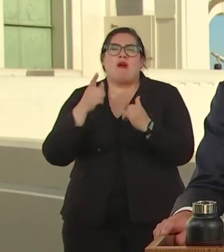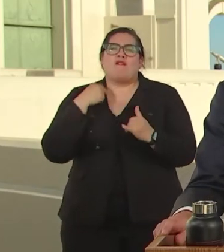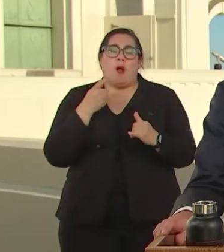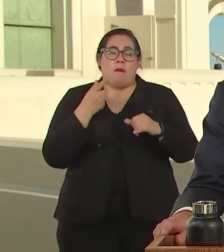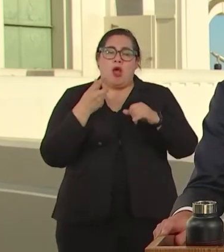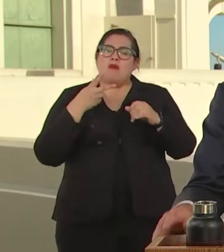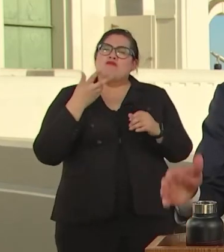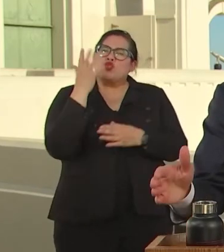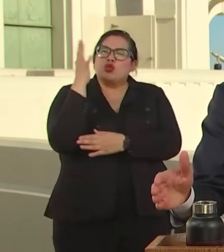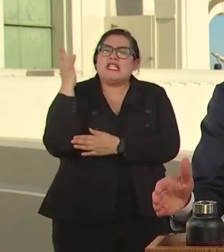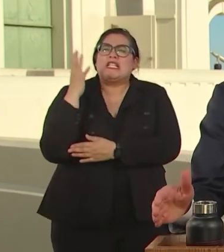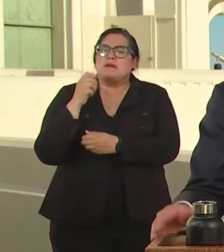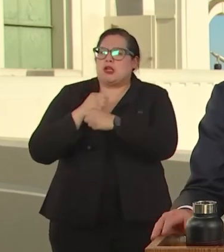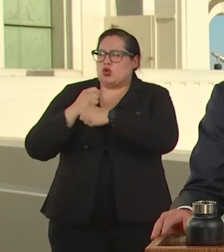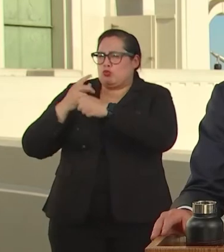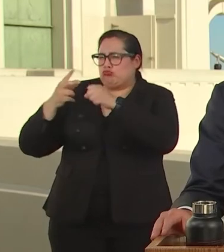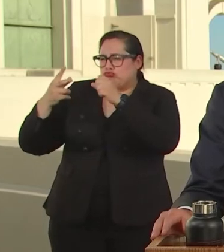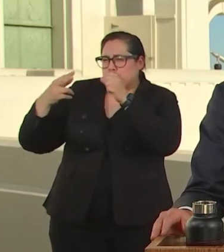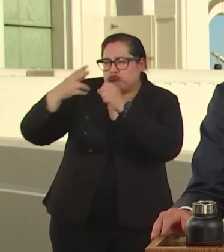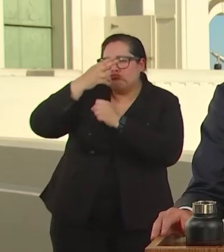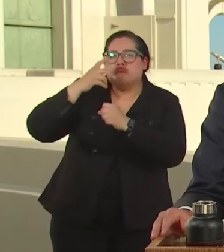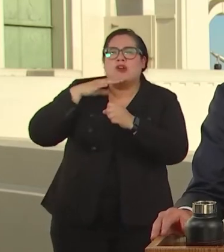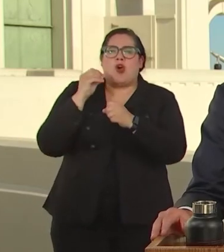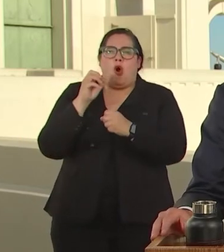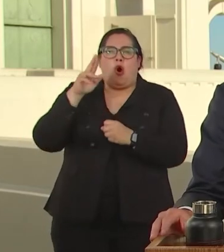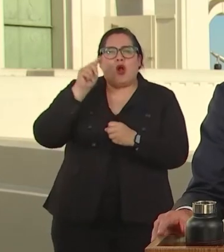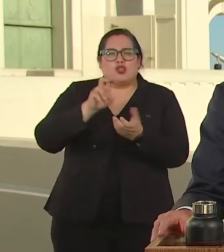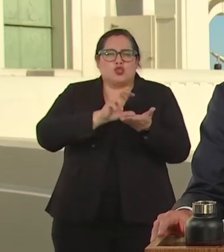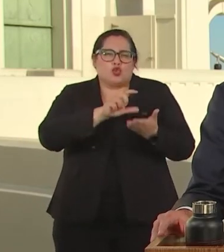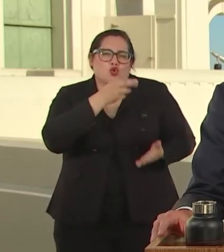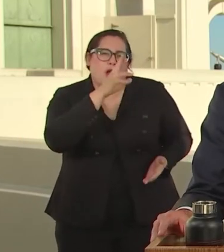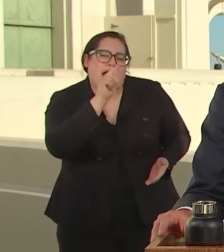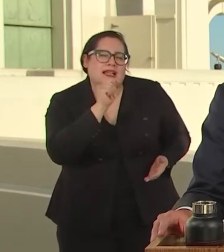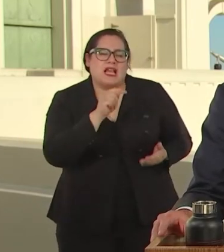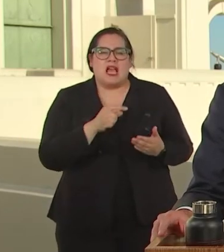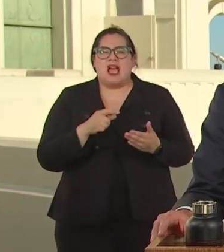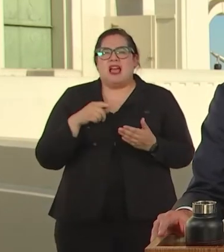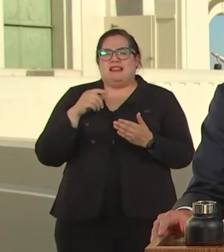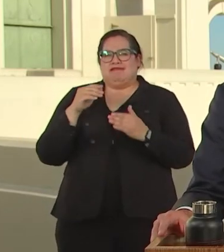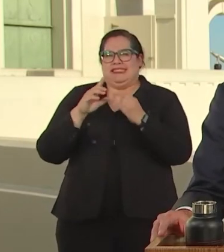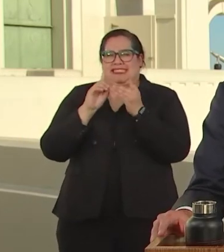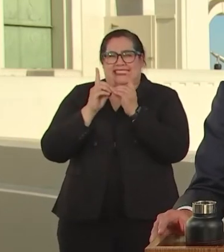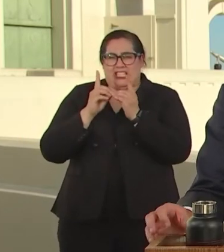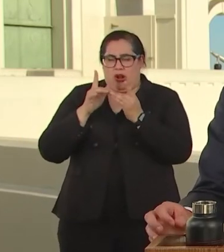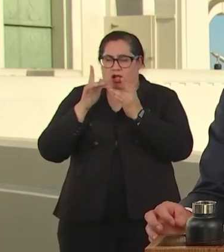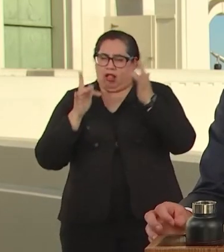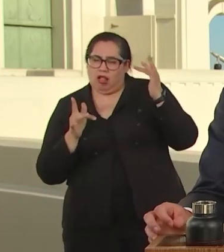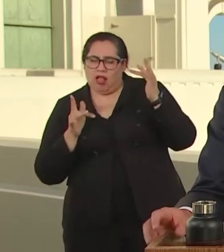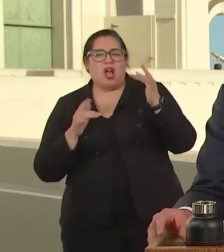FROM ARMED GRANTS TO RAISING THE DIVIDE TO YOUTH EMPLOYMENT. IT STARTS TO MAKE UP THE WRONGS